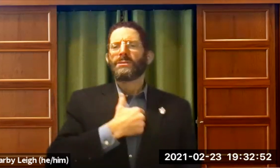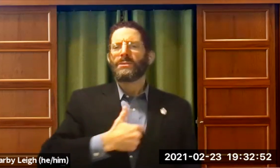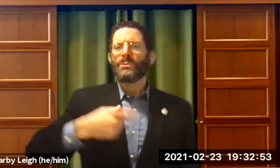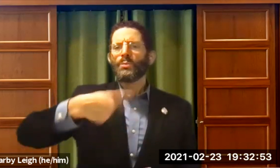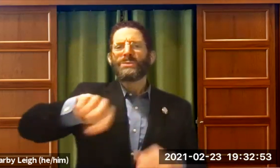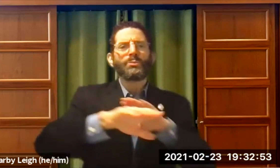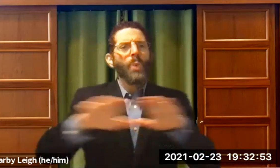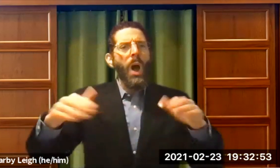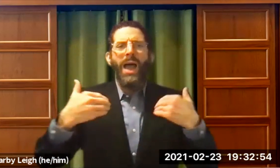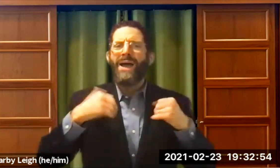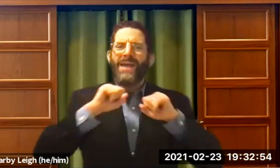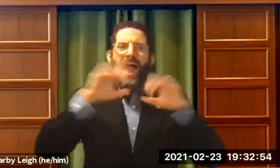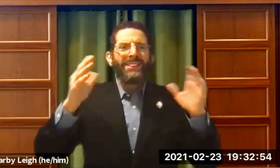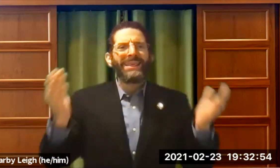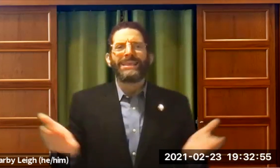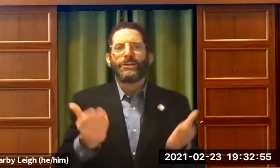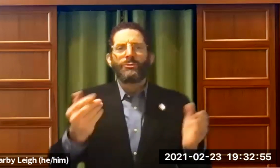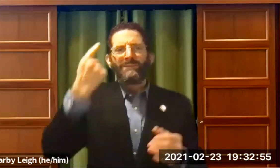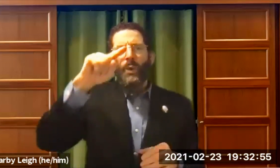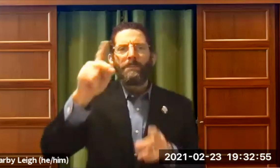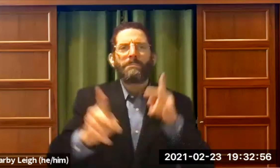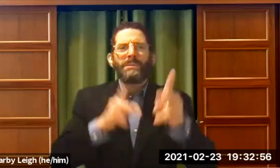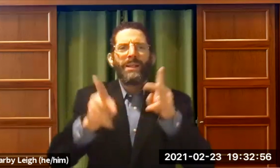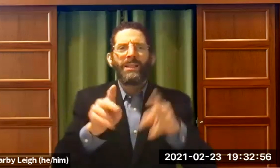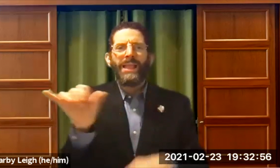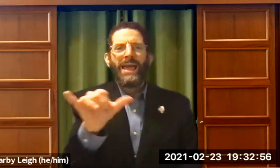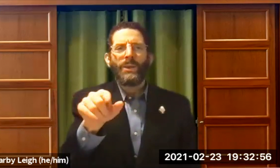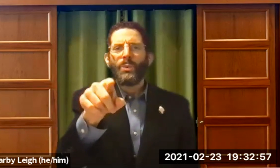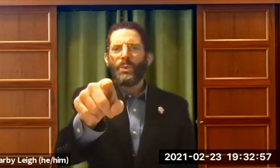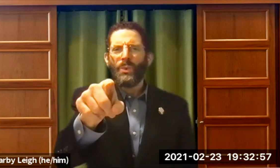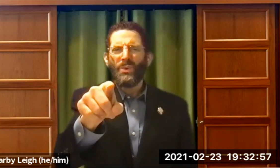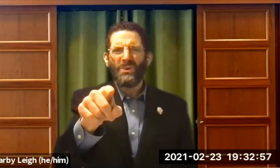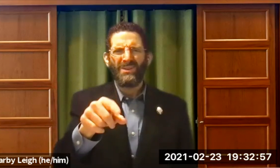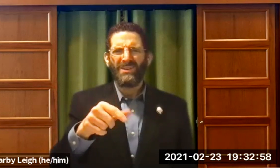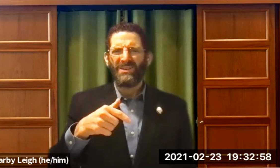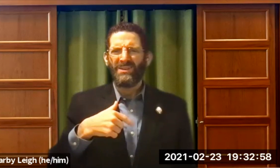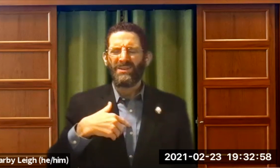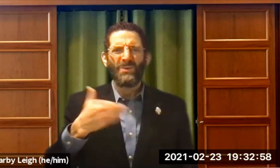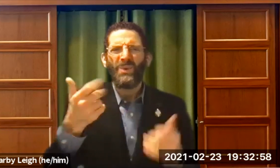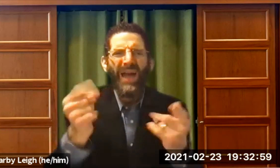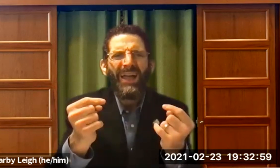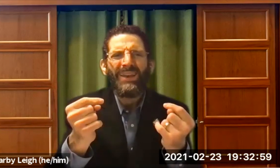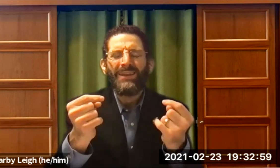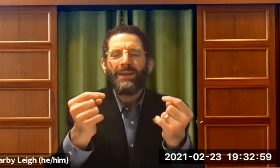P they said, we don't have anything here for people like you.